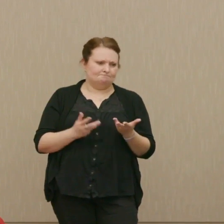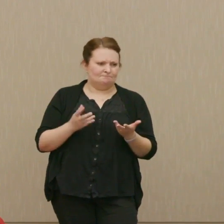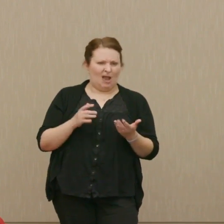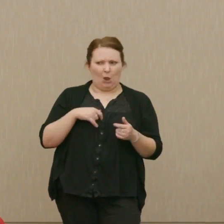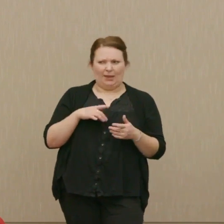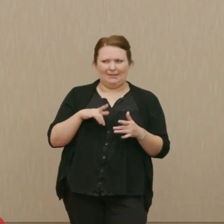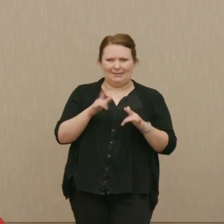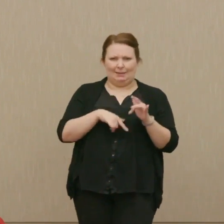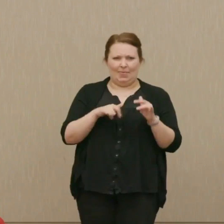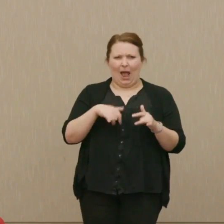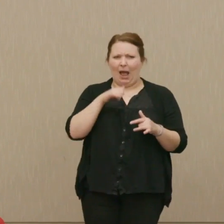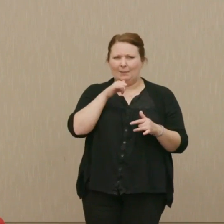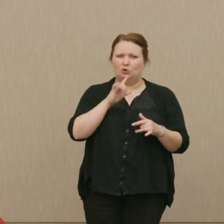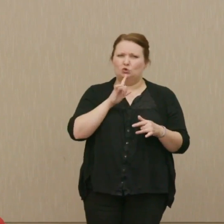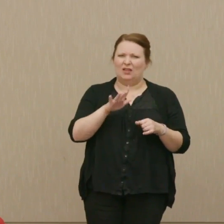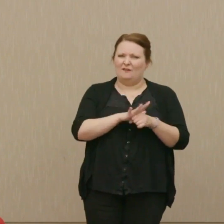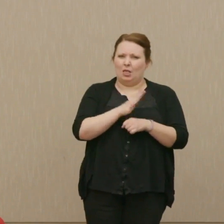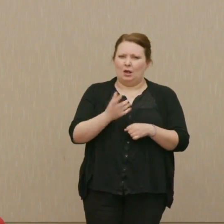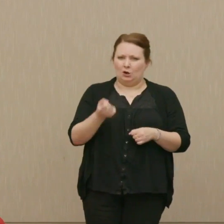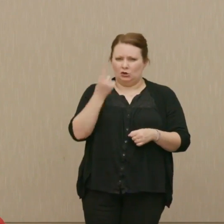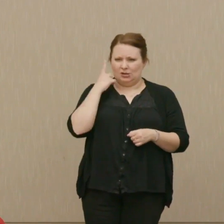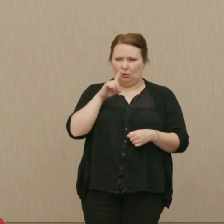I'm sorry, I don't fully relate to that question.